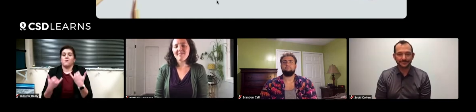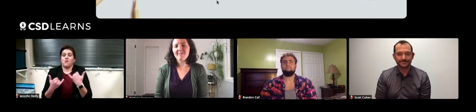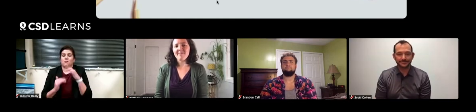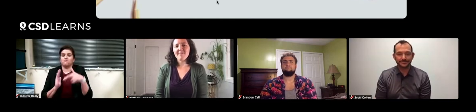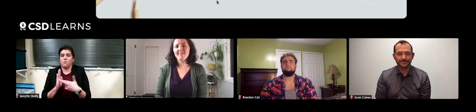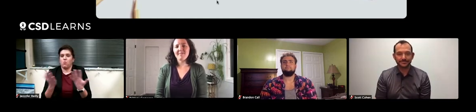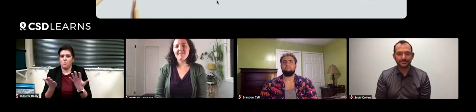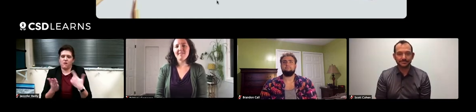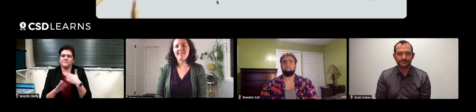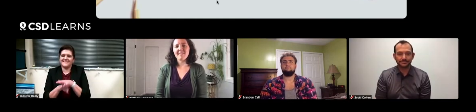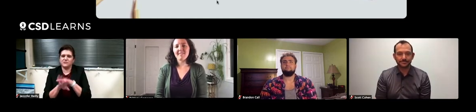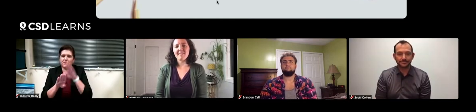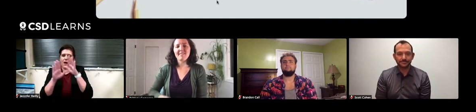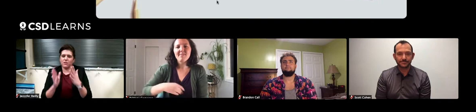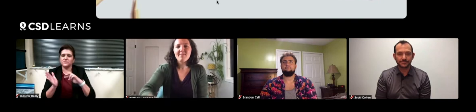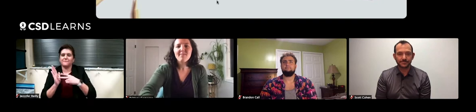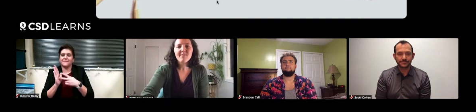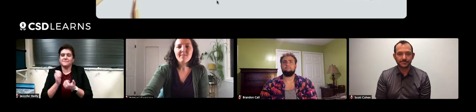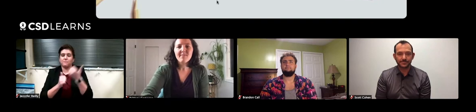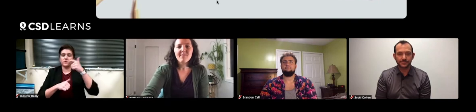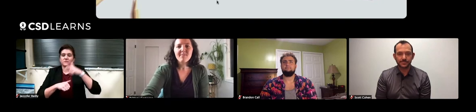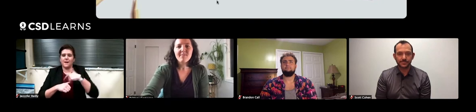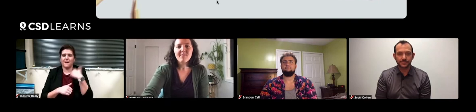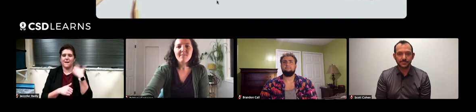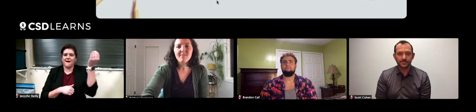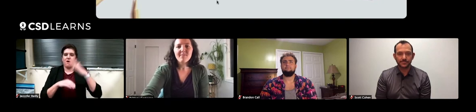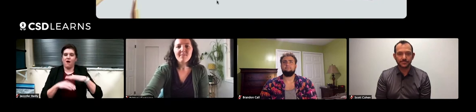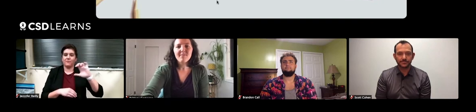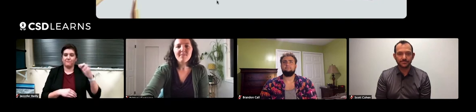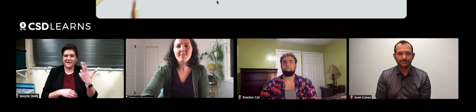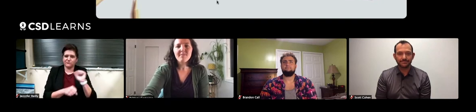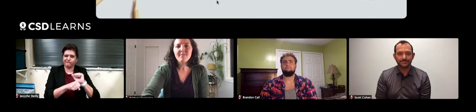Right now as a sea turtle biologist, most of my work is on the beach.